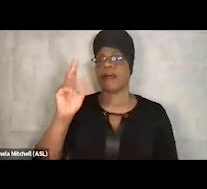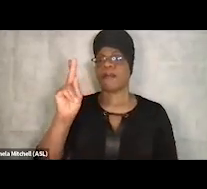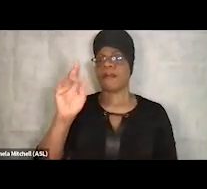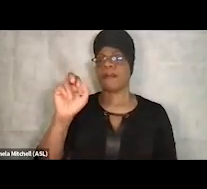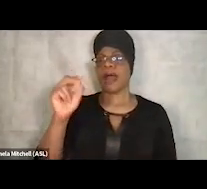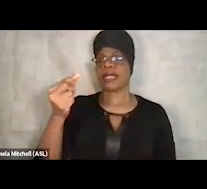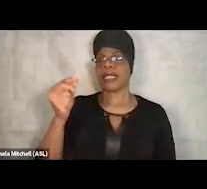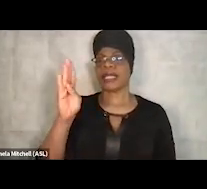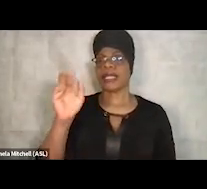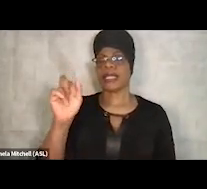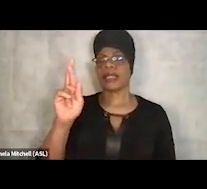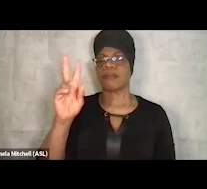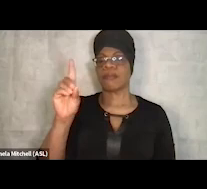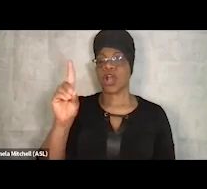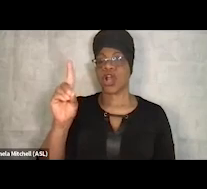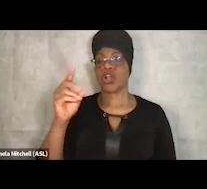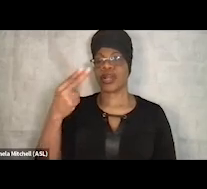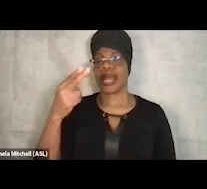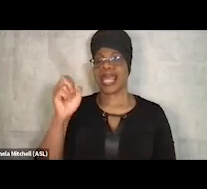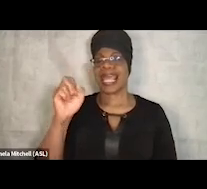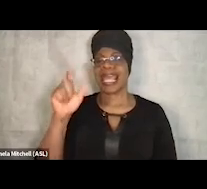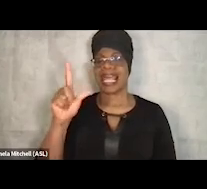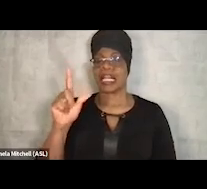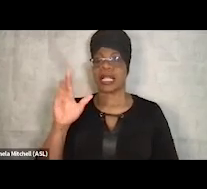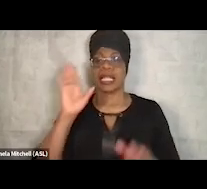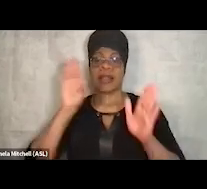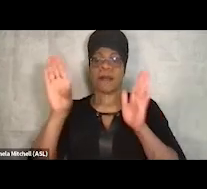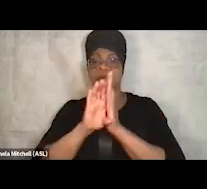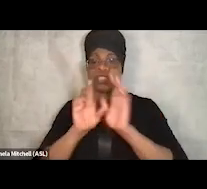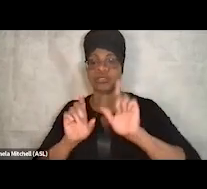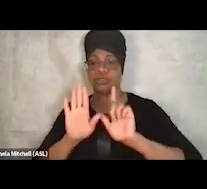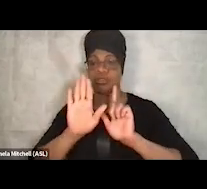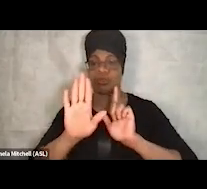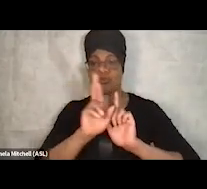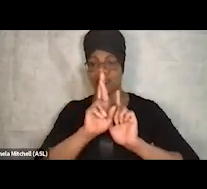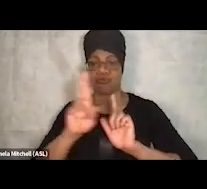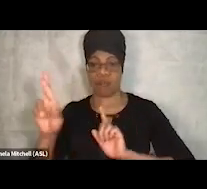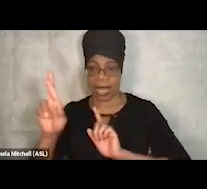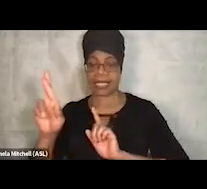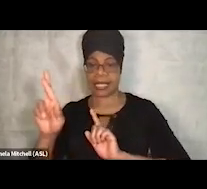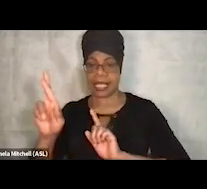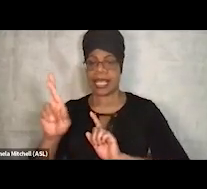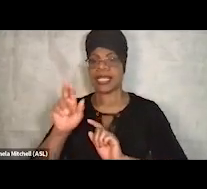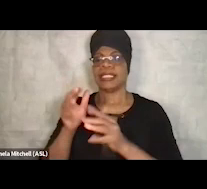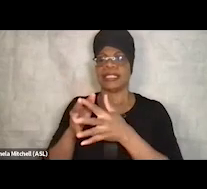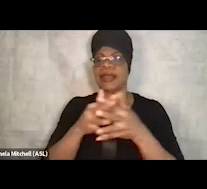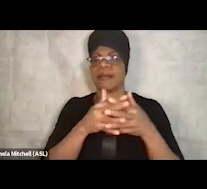So it is a beautiful facility on 17 acres, and this is the American Society of Addiction Medicine.